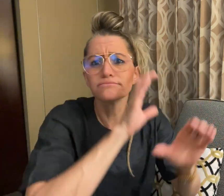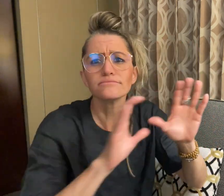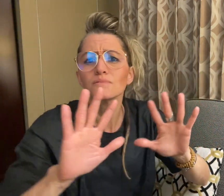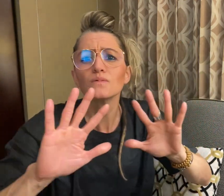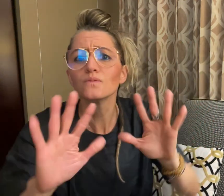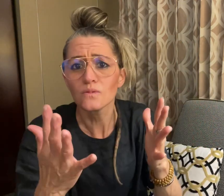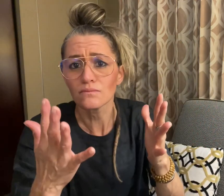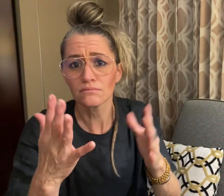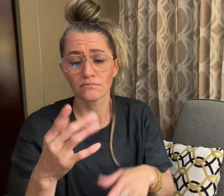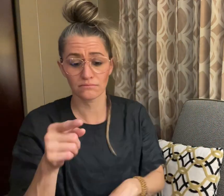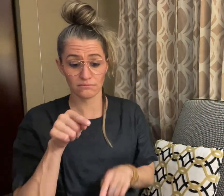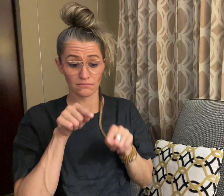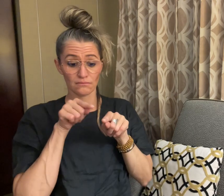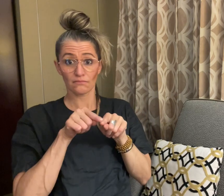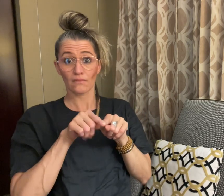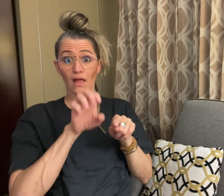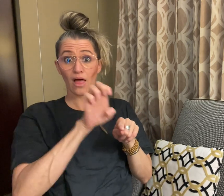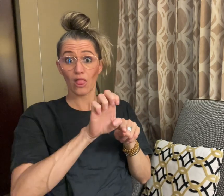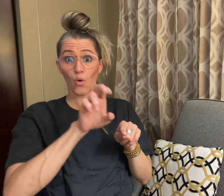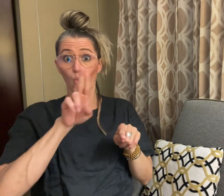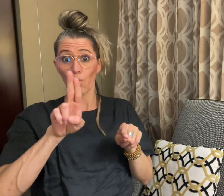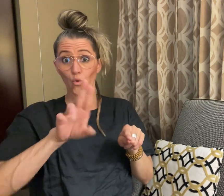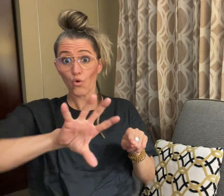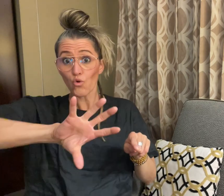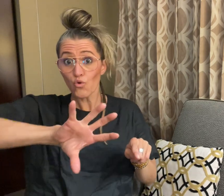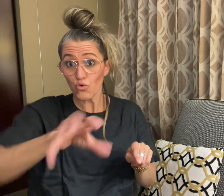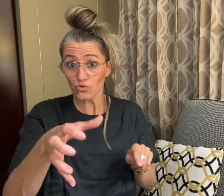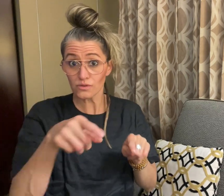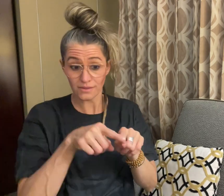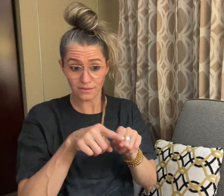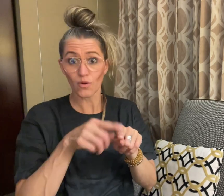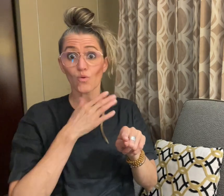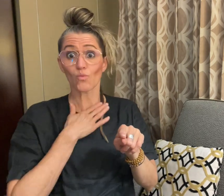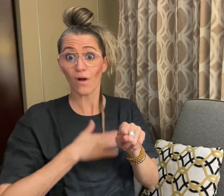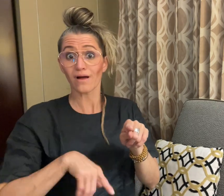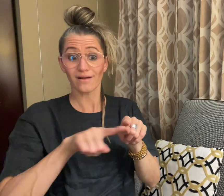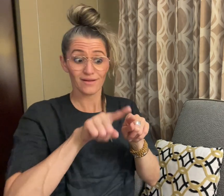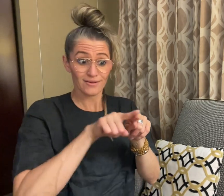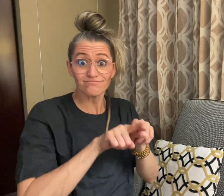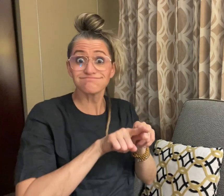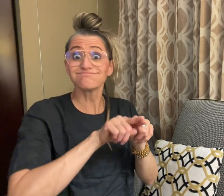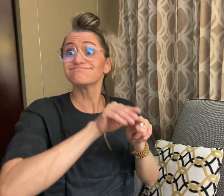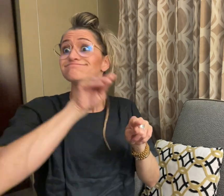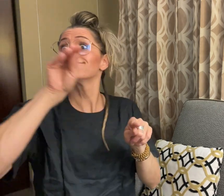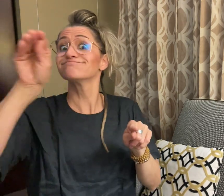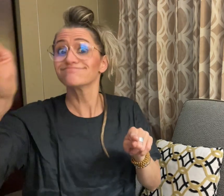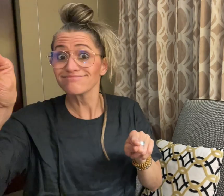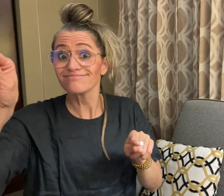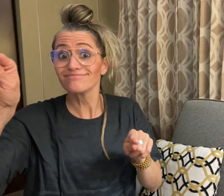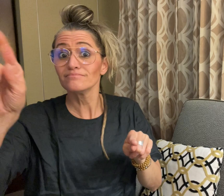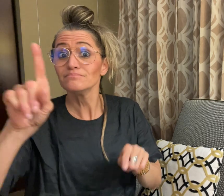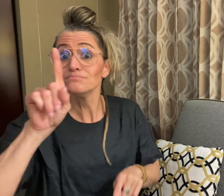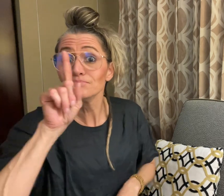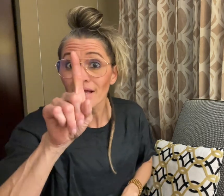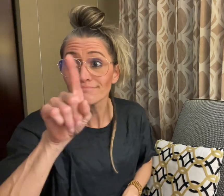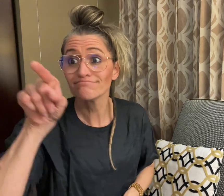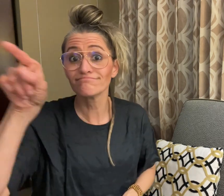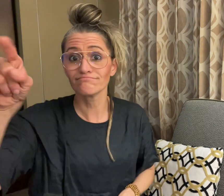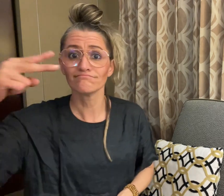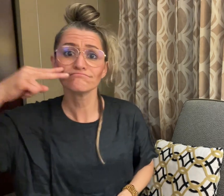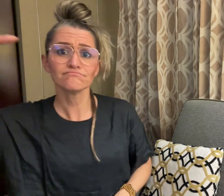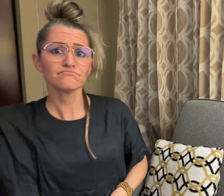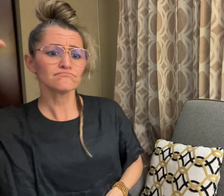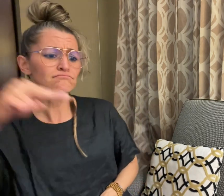is the responsibility of another European